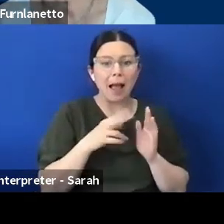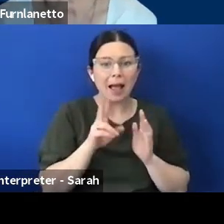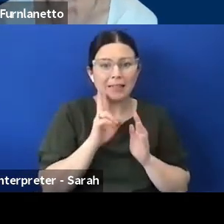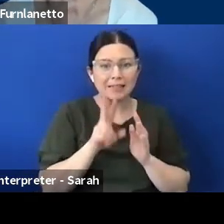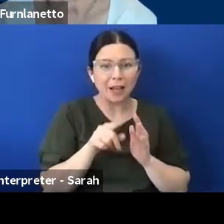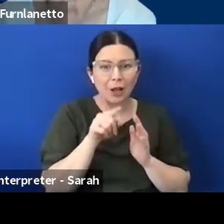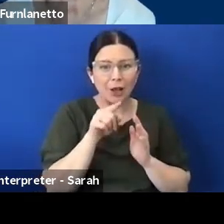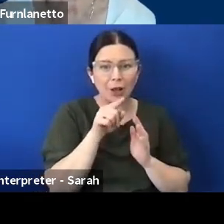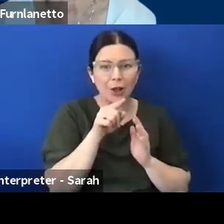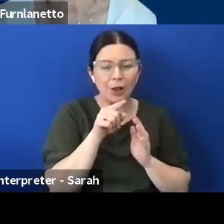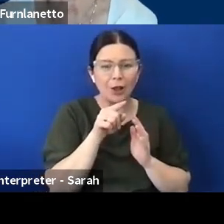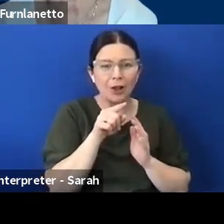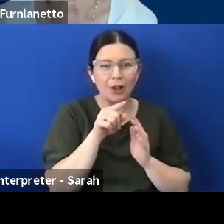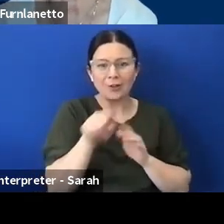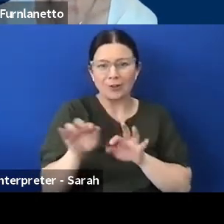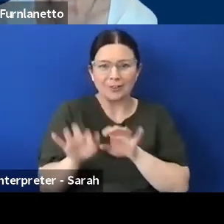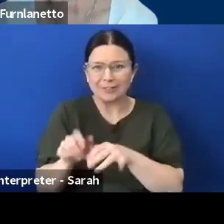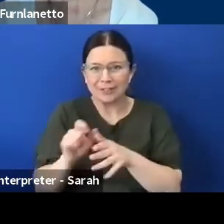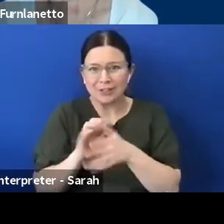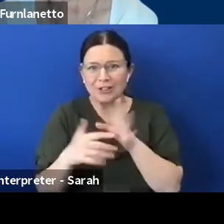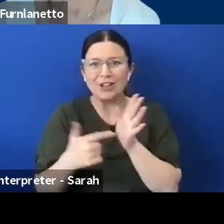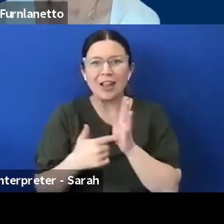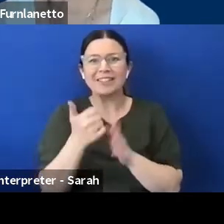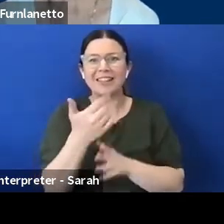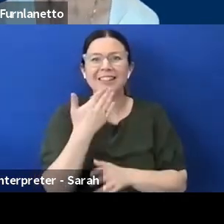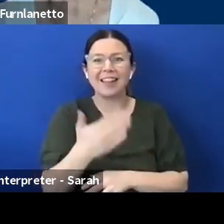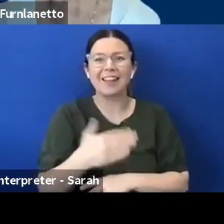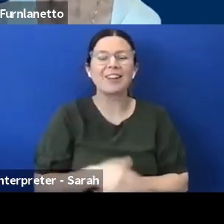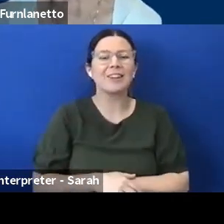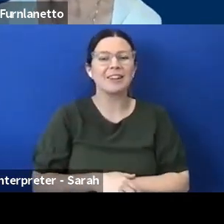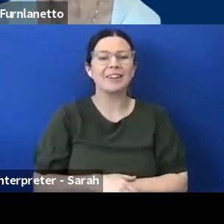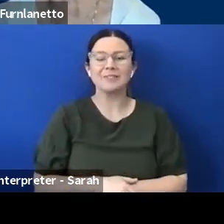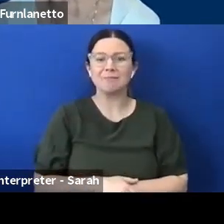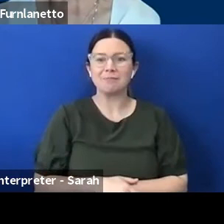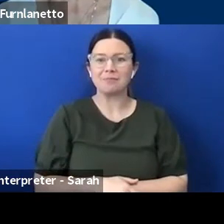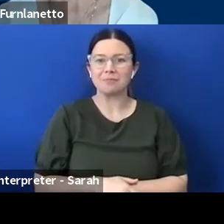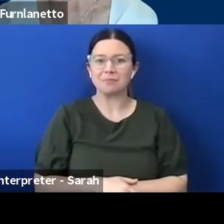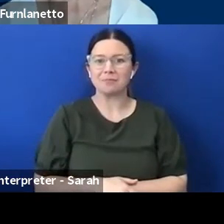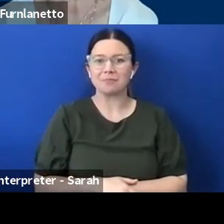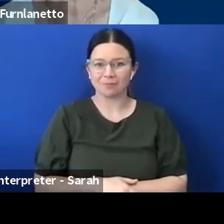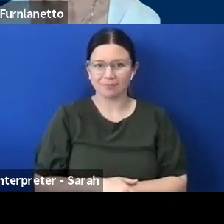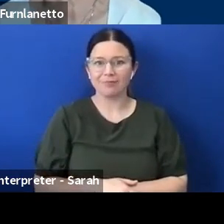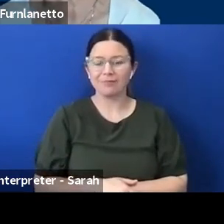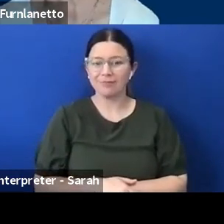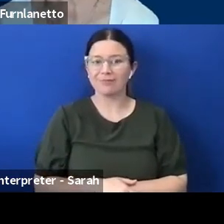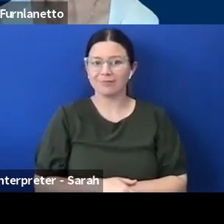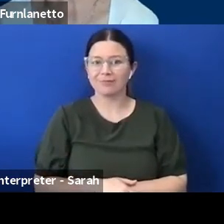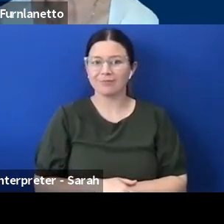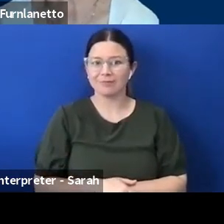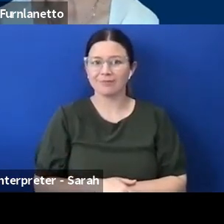in the chat box, thank you for that. JIM: no problem at all, Colleen